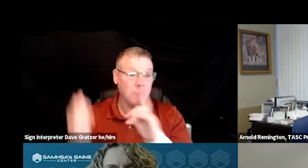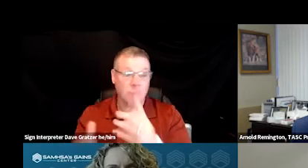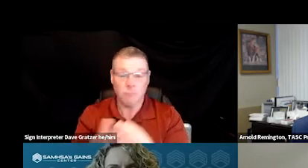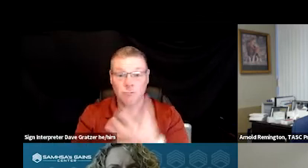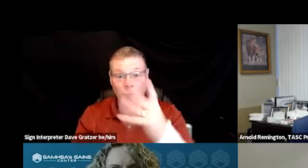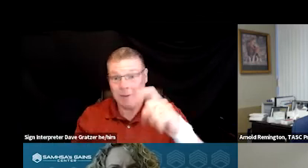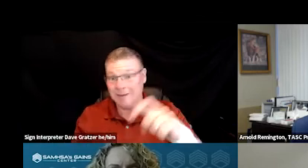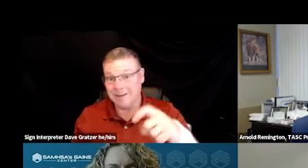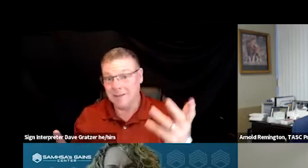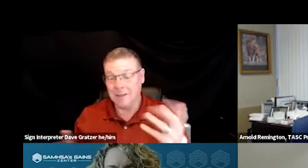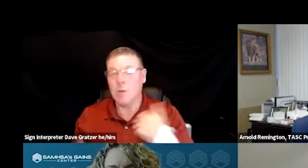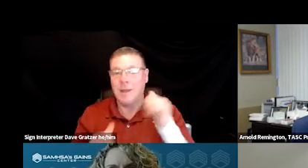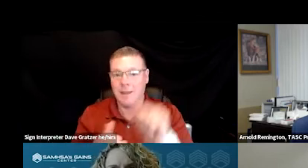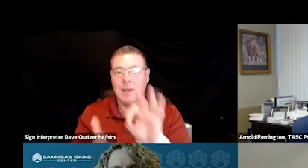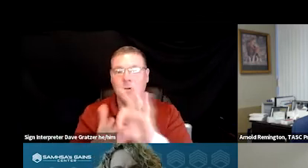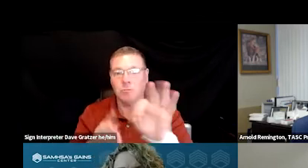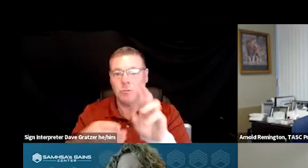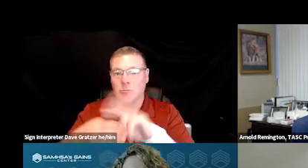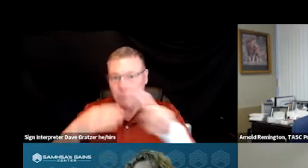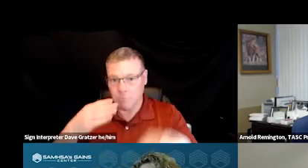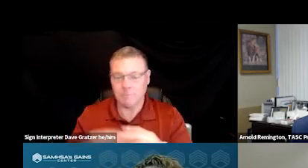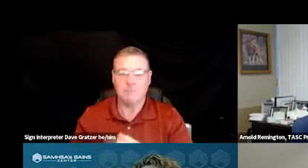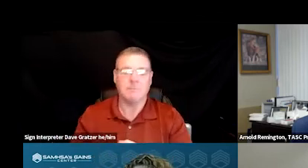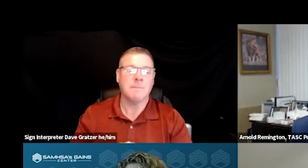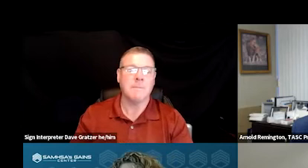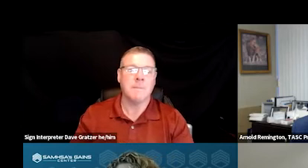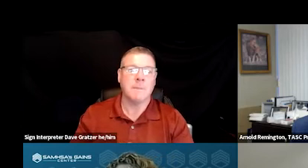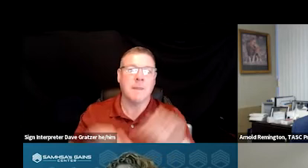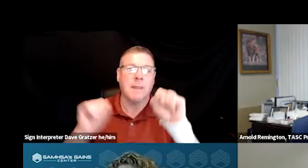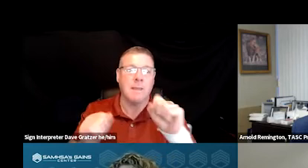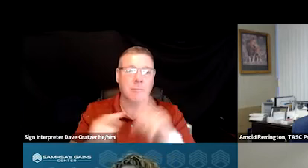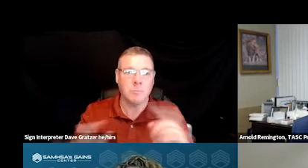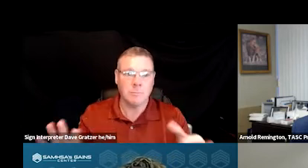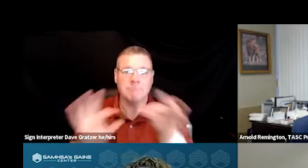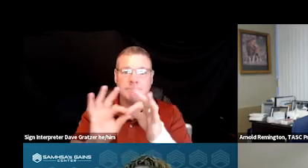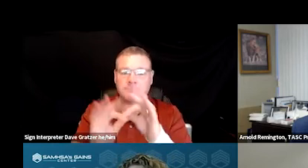We're able to track outcomes data. We're able to connect all of that together when it